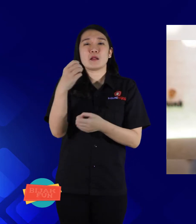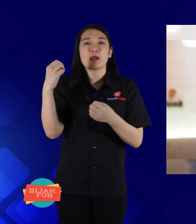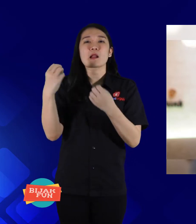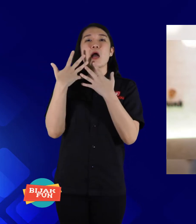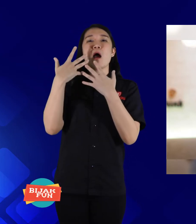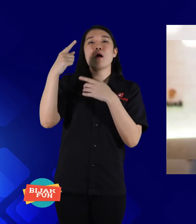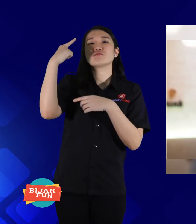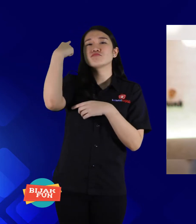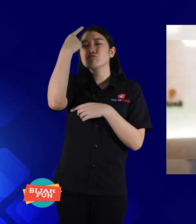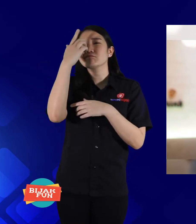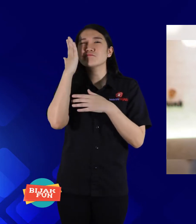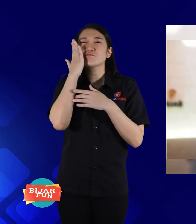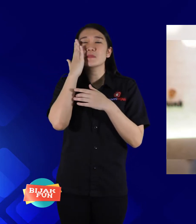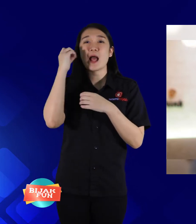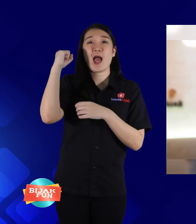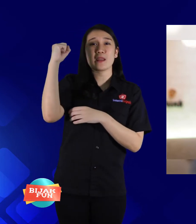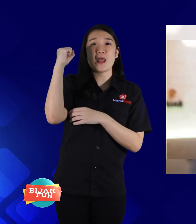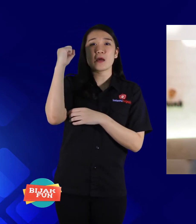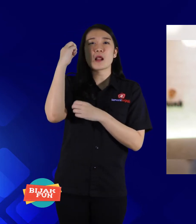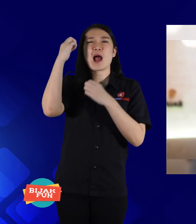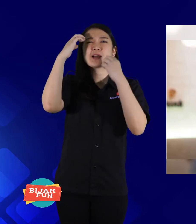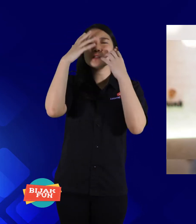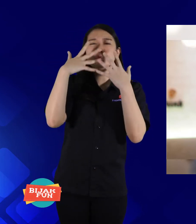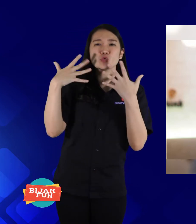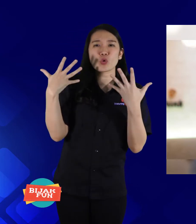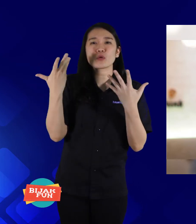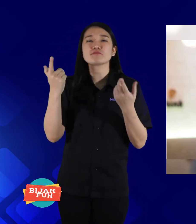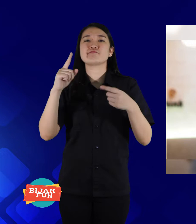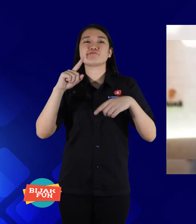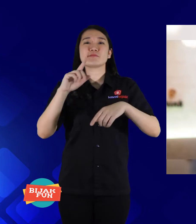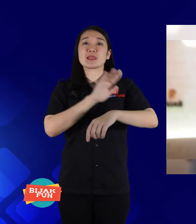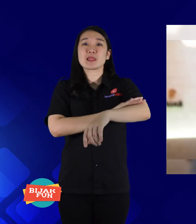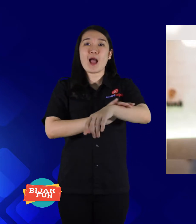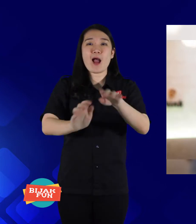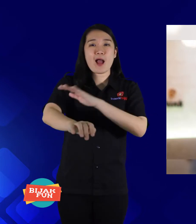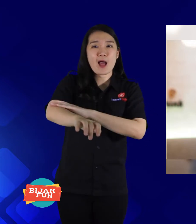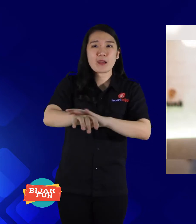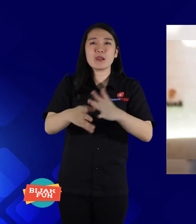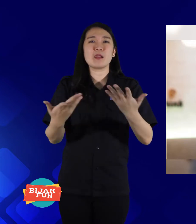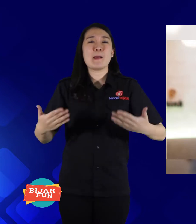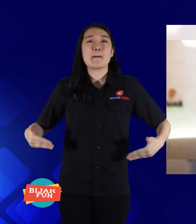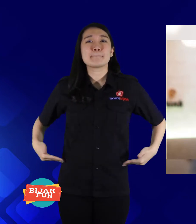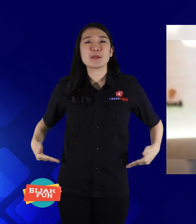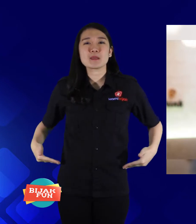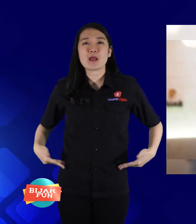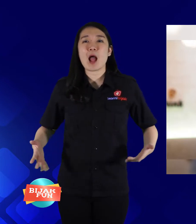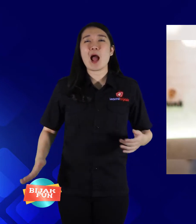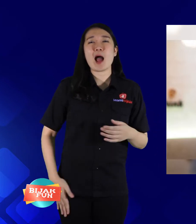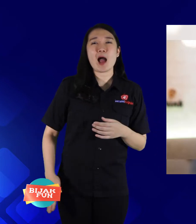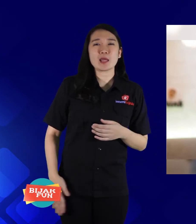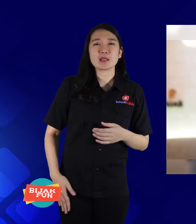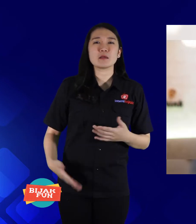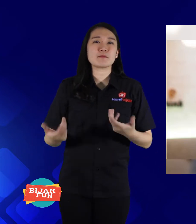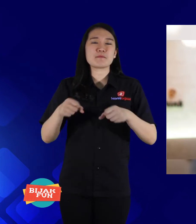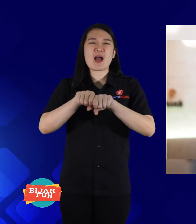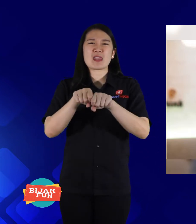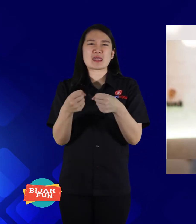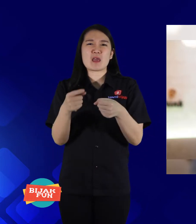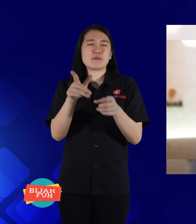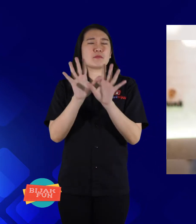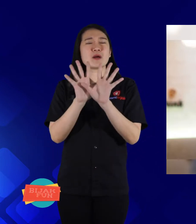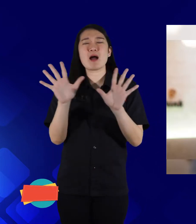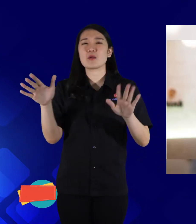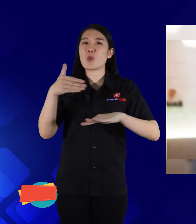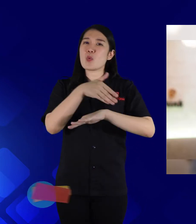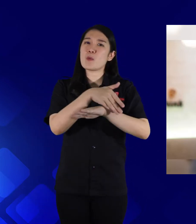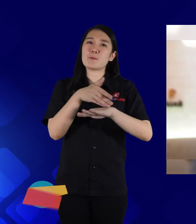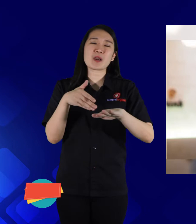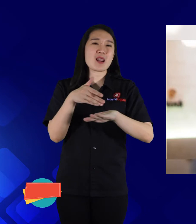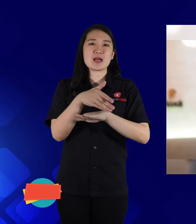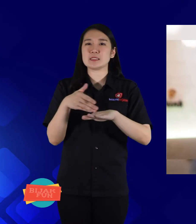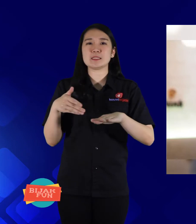so the right face shattered, hands, waist, broken leg many surgeries.